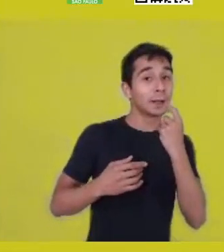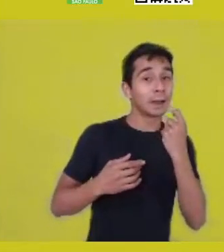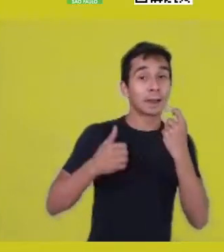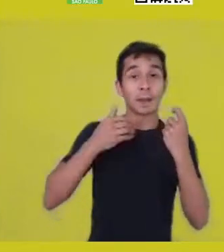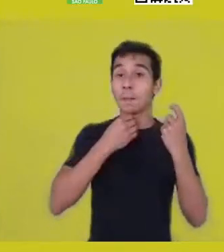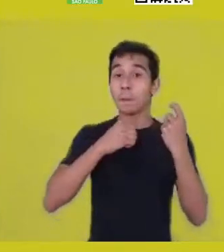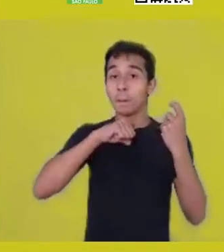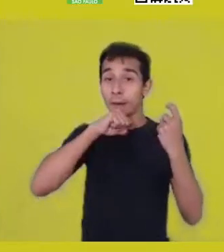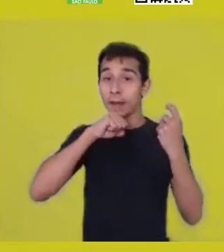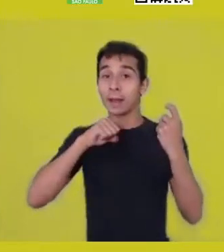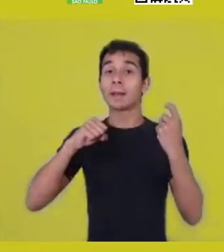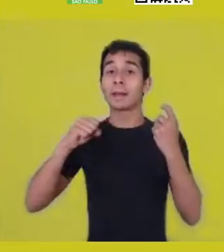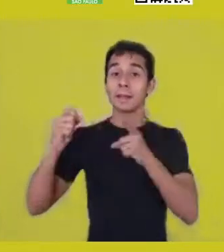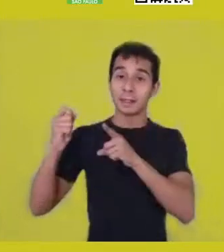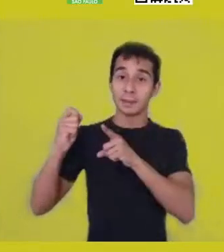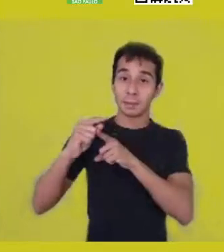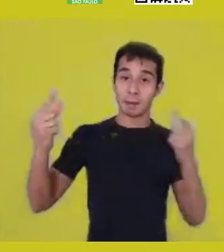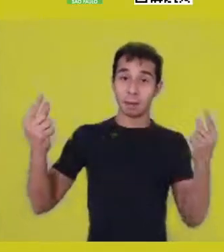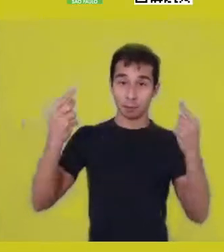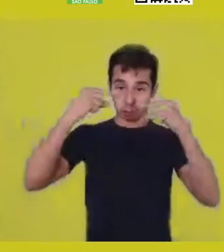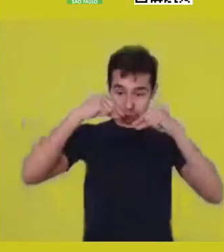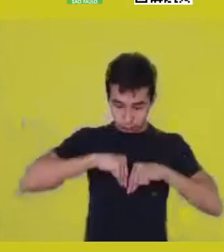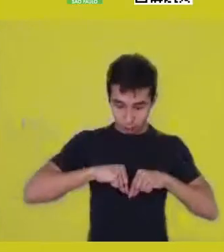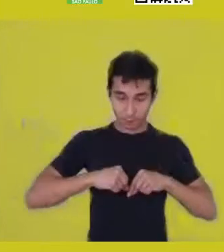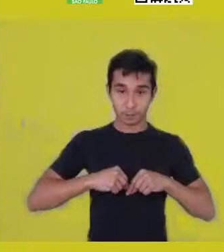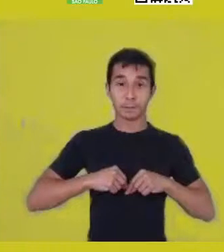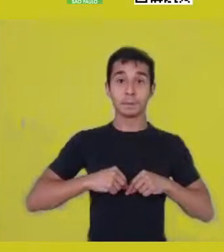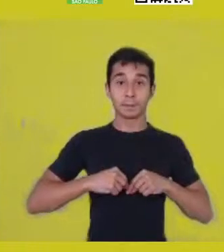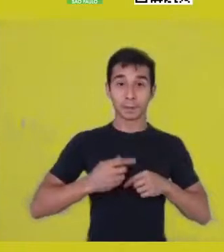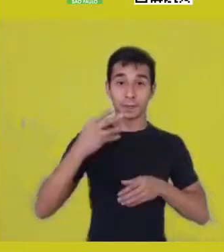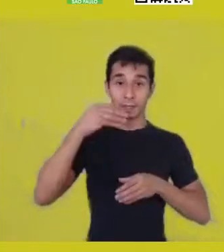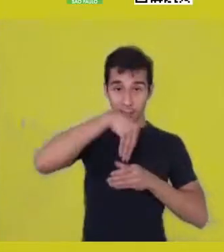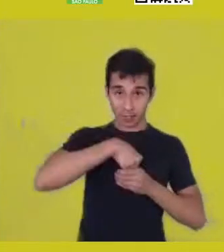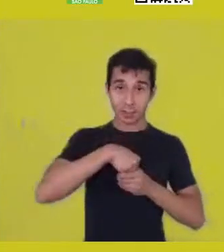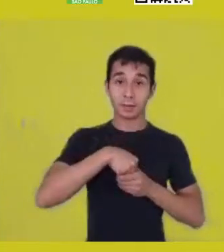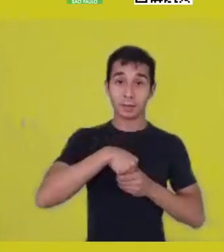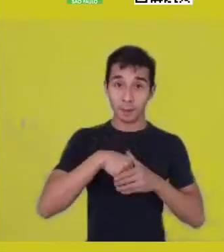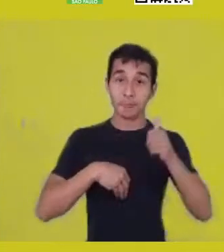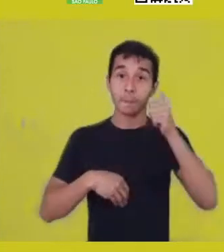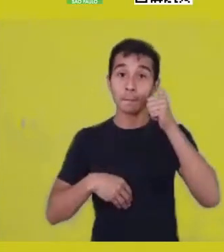I bring this element from my mother. She got it from my grandmother,